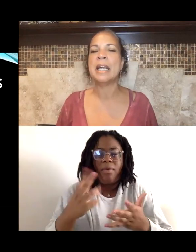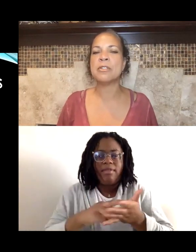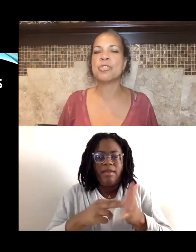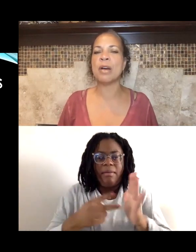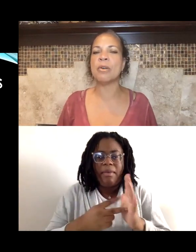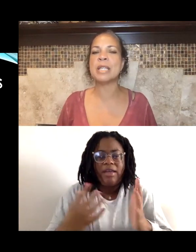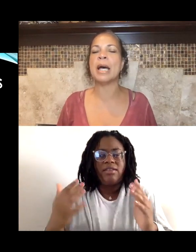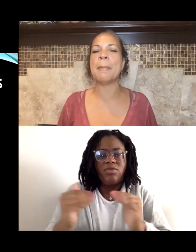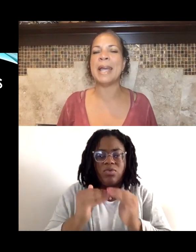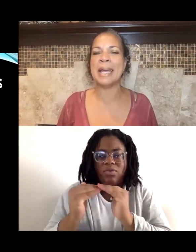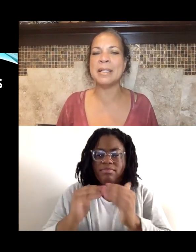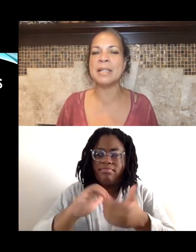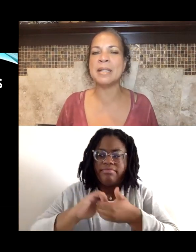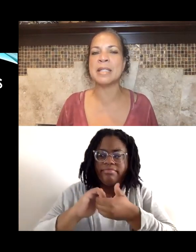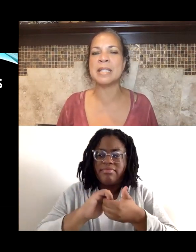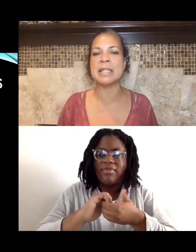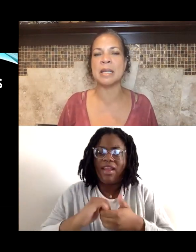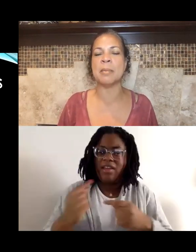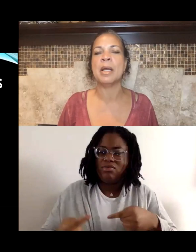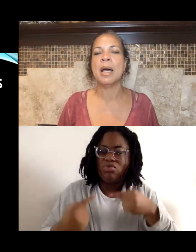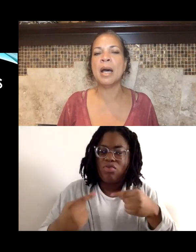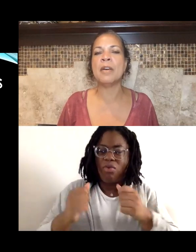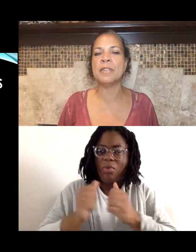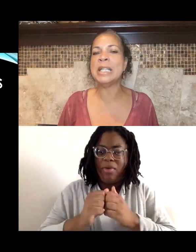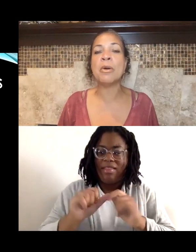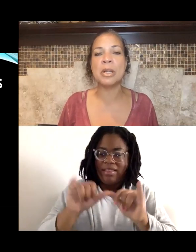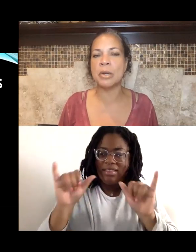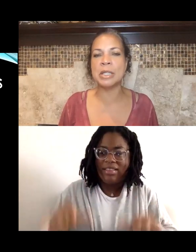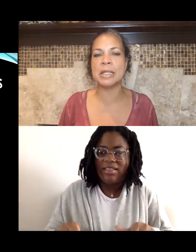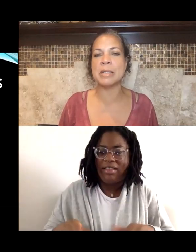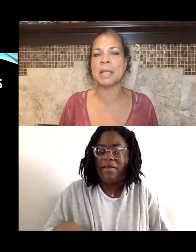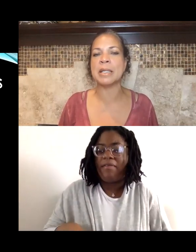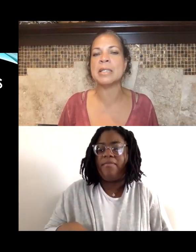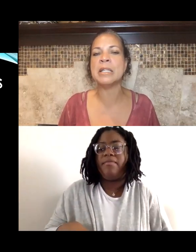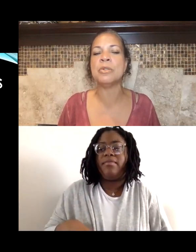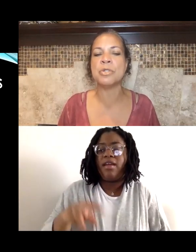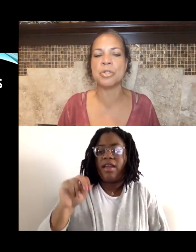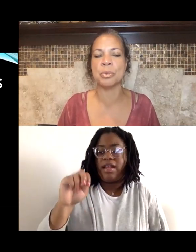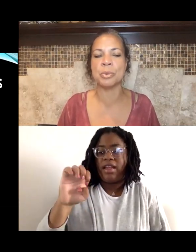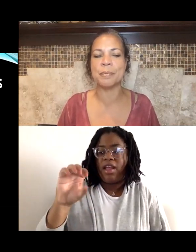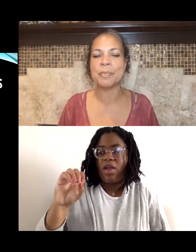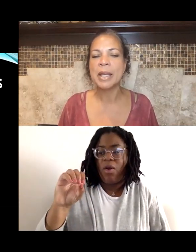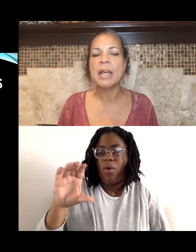in struggle to upend the system of neocolonialism, that continues to rule.